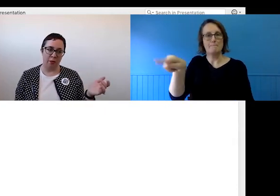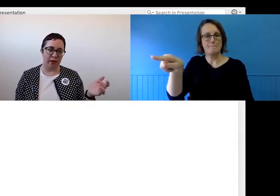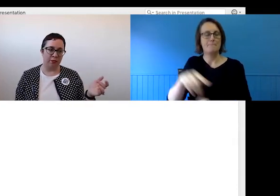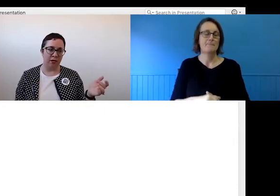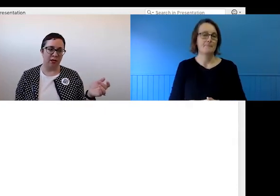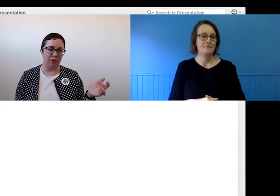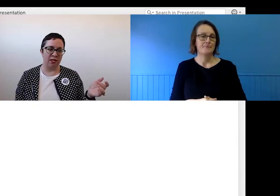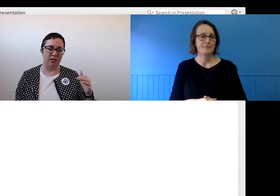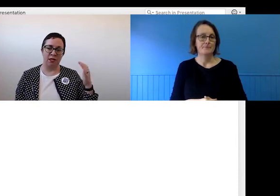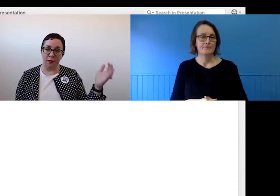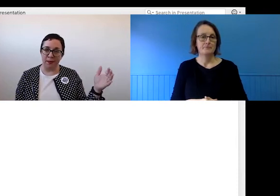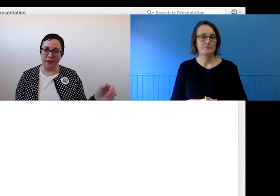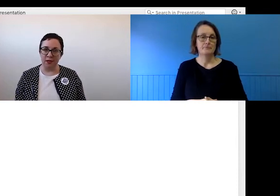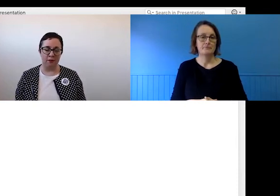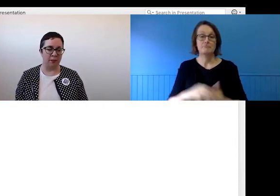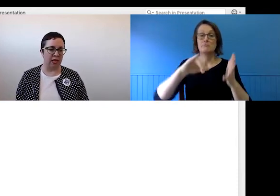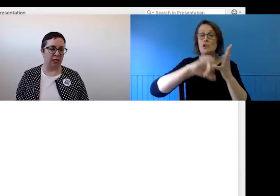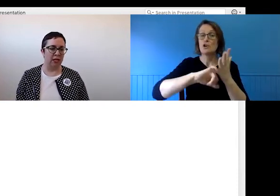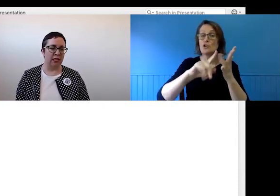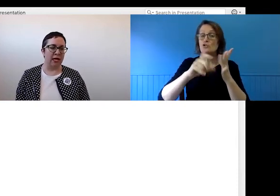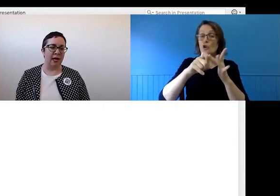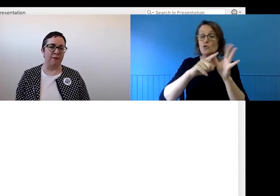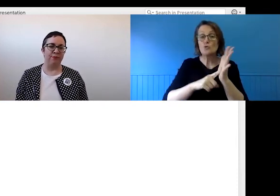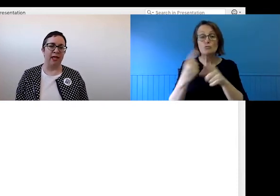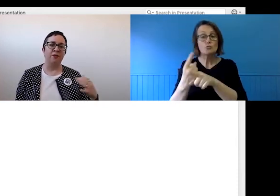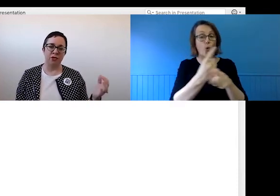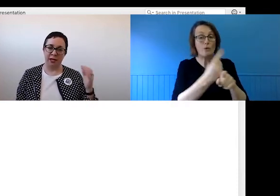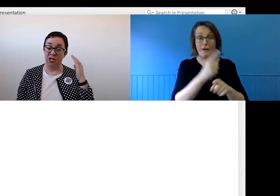appropriate, within the context and the purpose of your meeting. Of